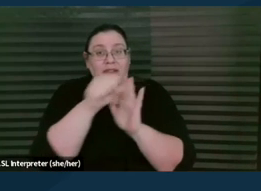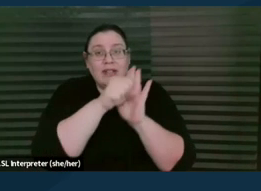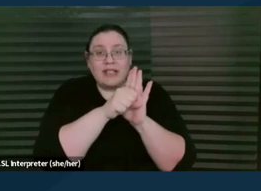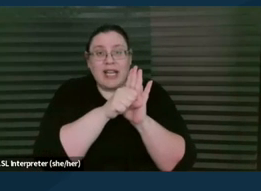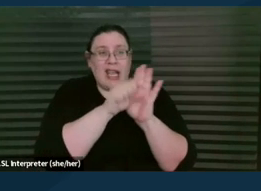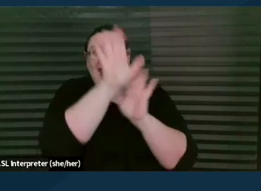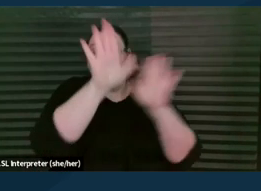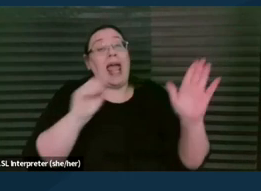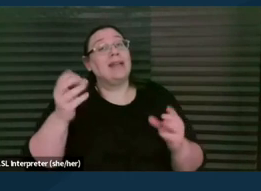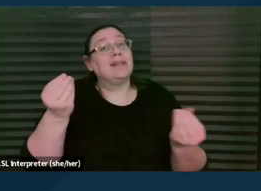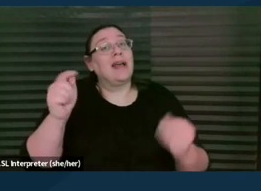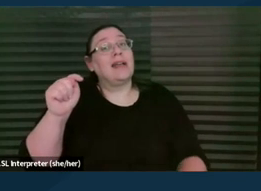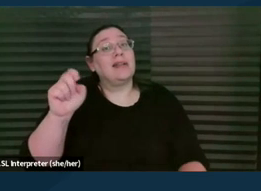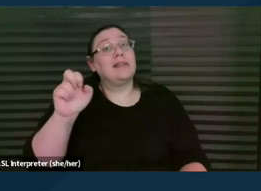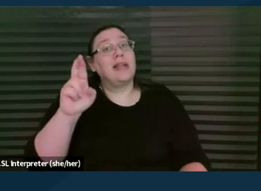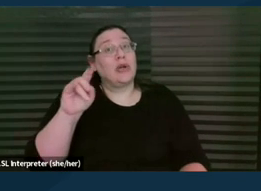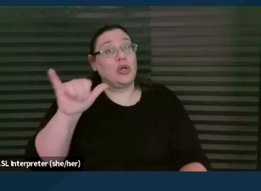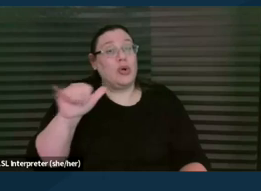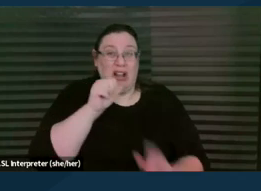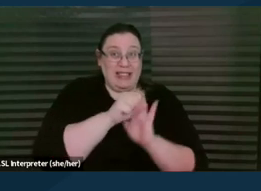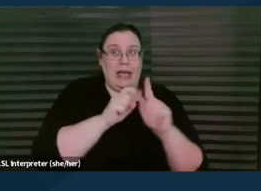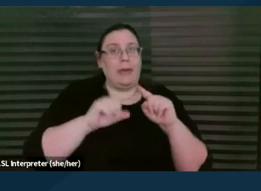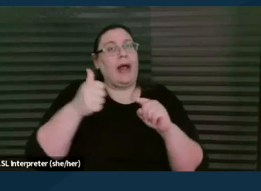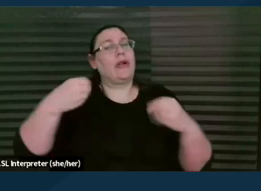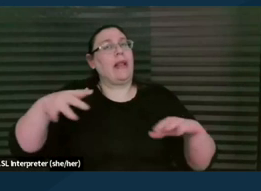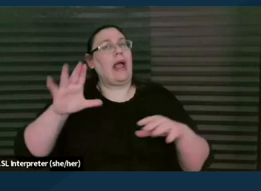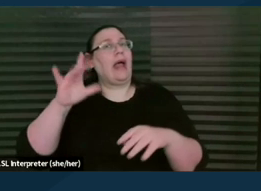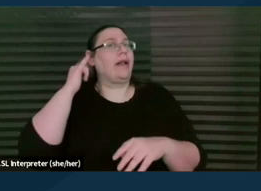And part of the reason that Congress funded us was